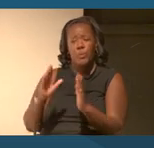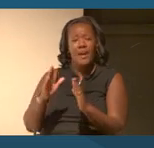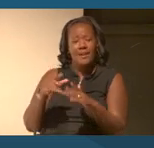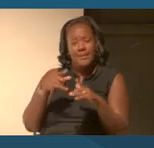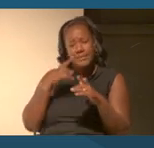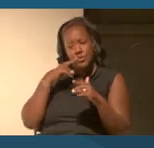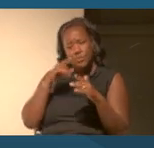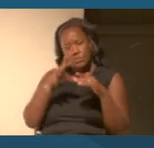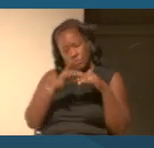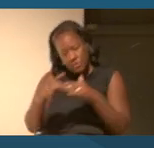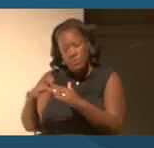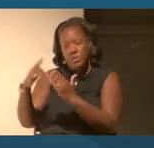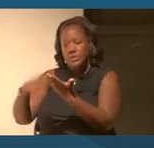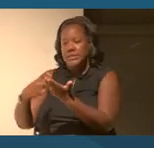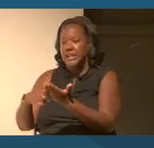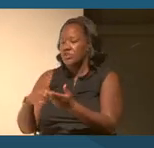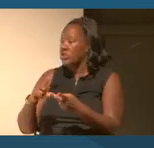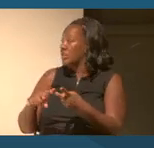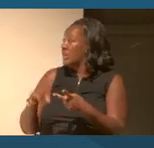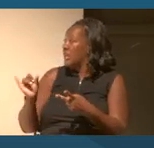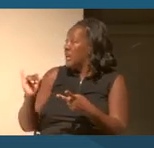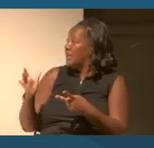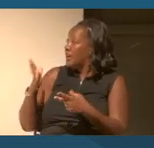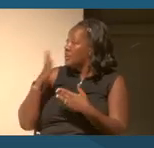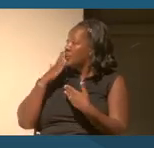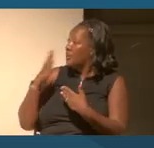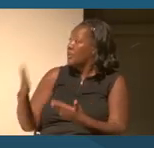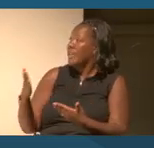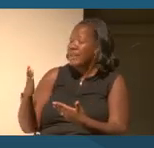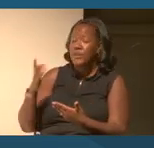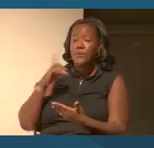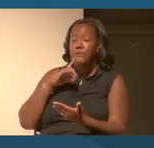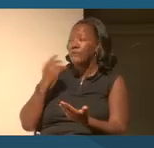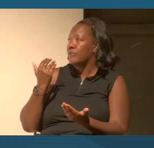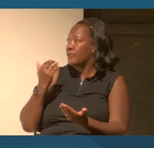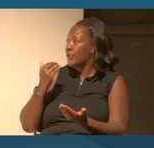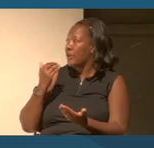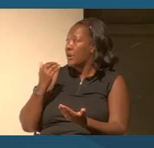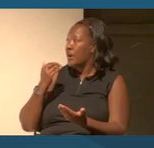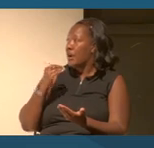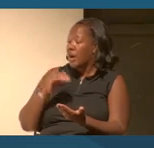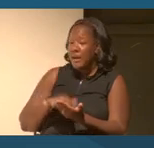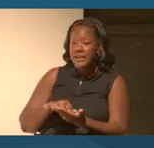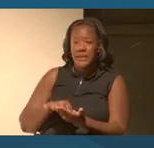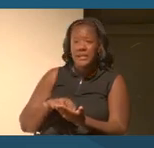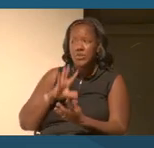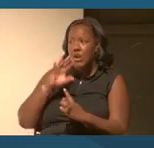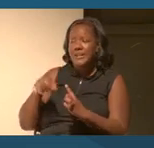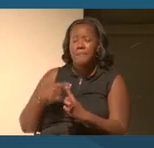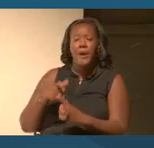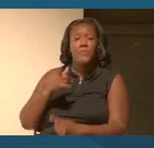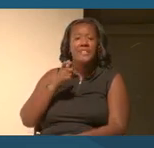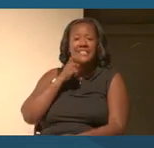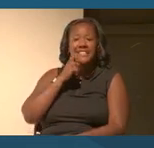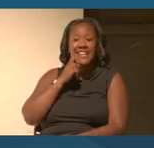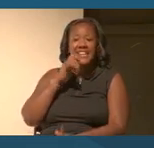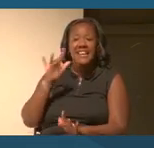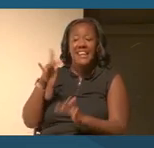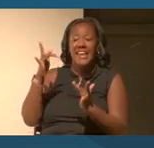And just also, thank you for being so again, using skin, lightning creams, etc which we have in our collection.